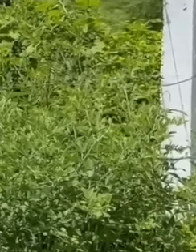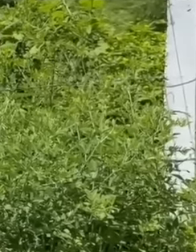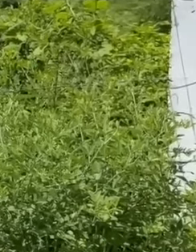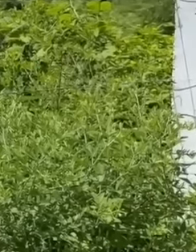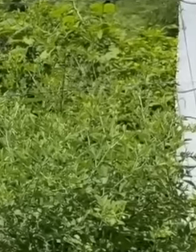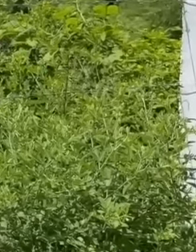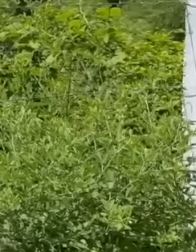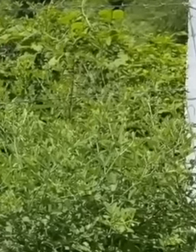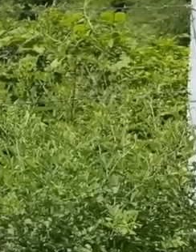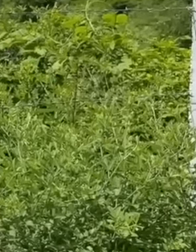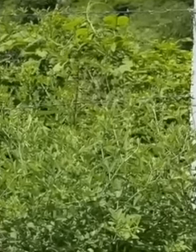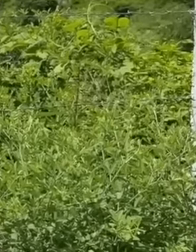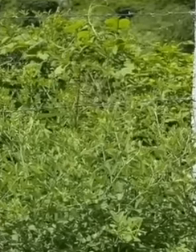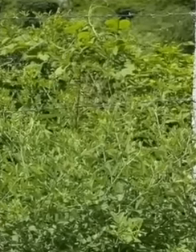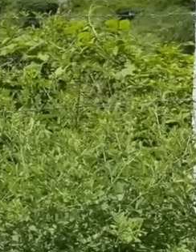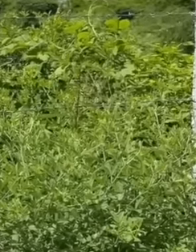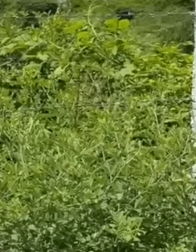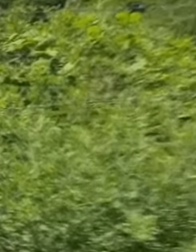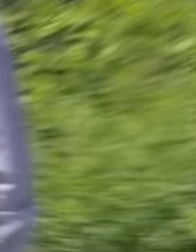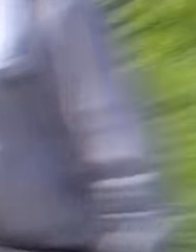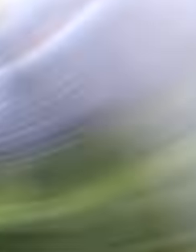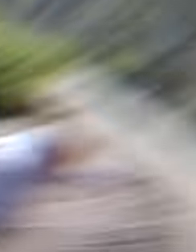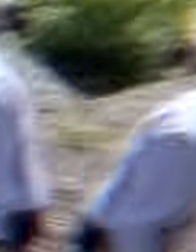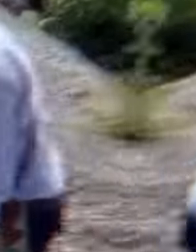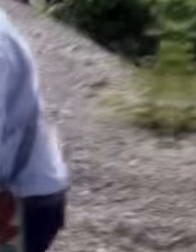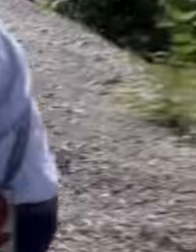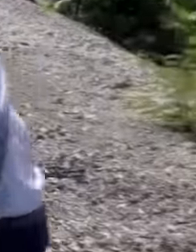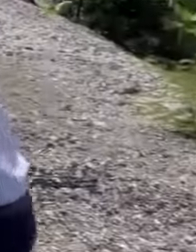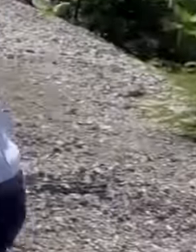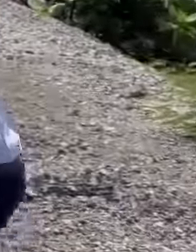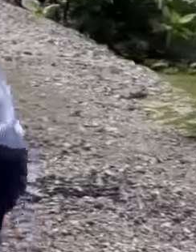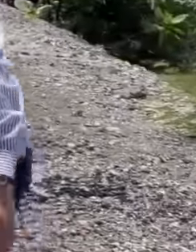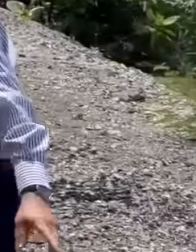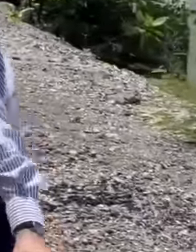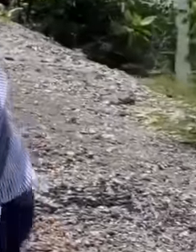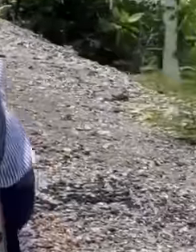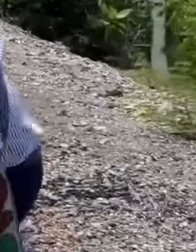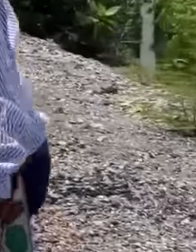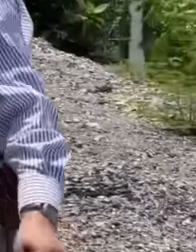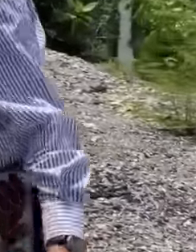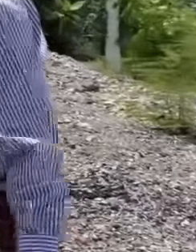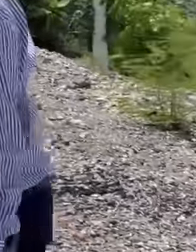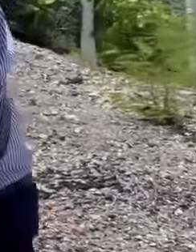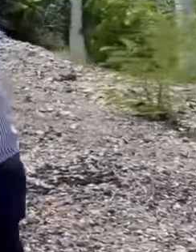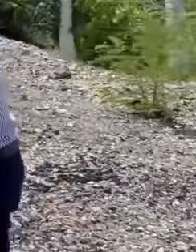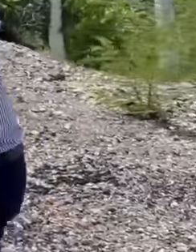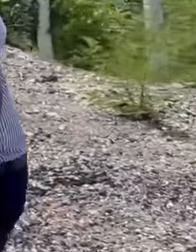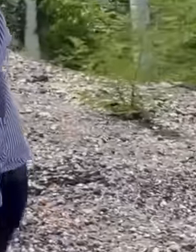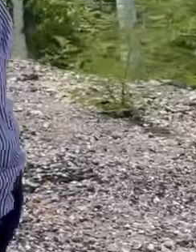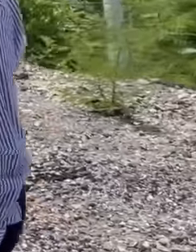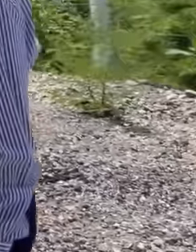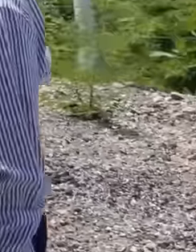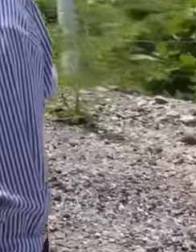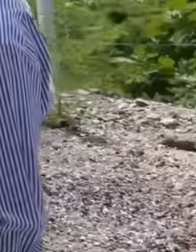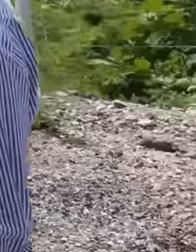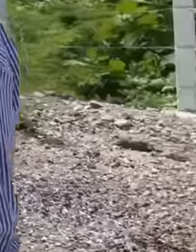government mandate. Therefore, he continues to work hard supervising and inaugurating works throughout the